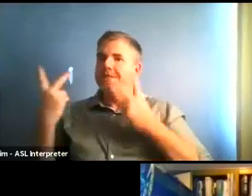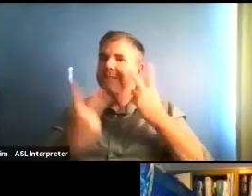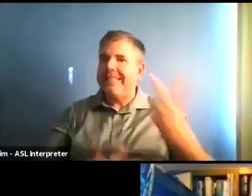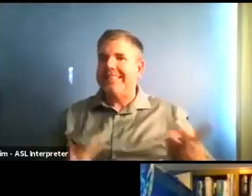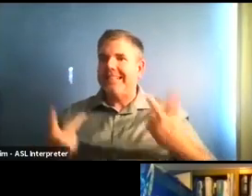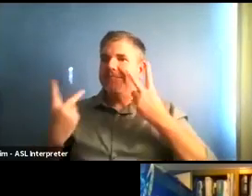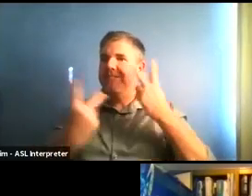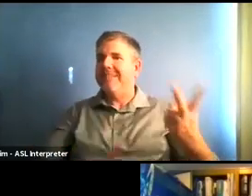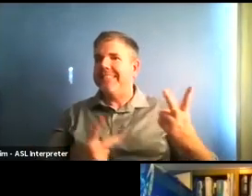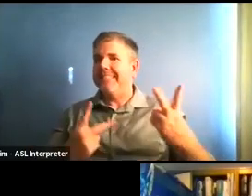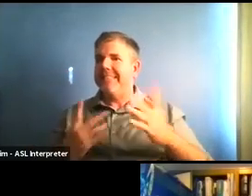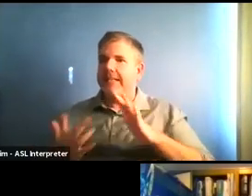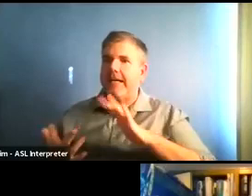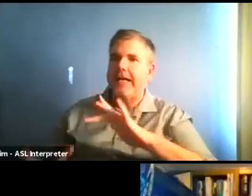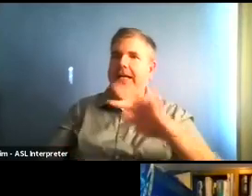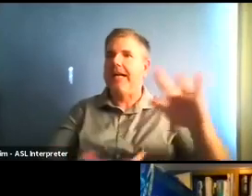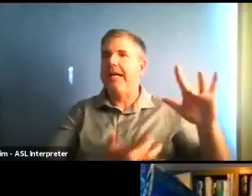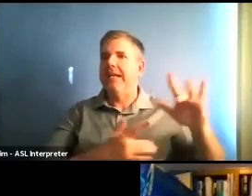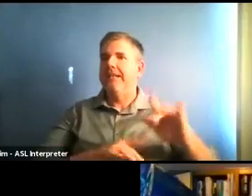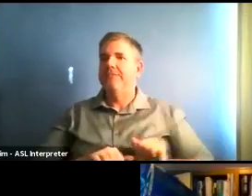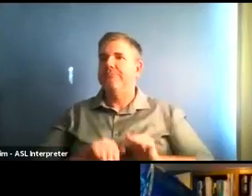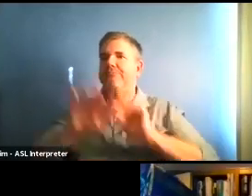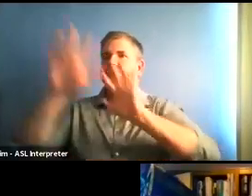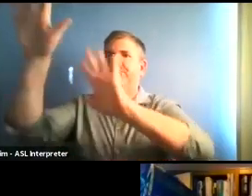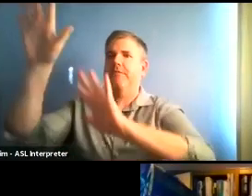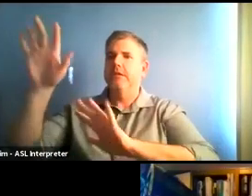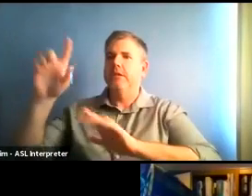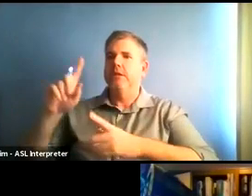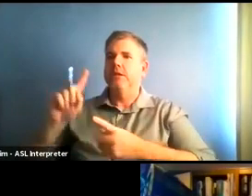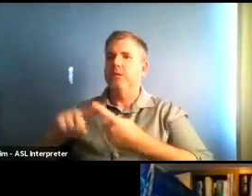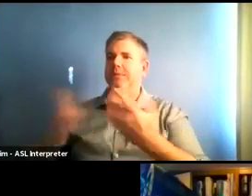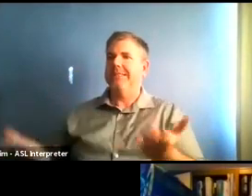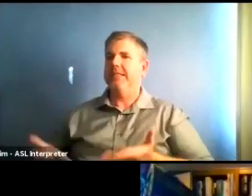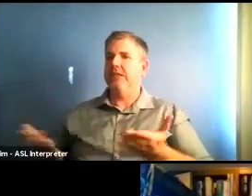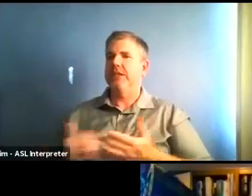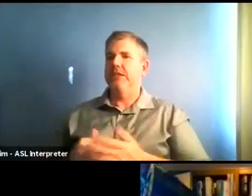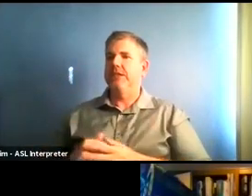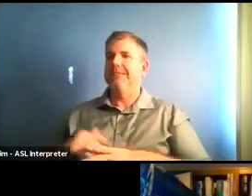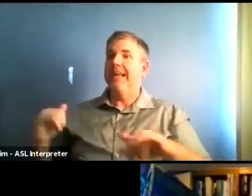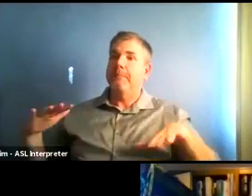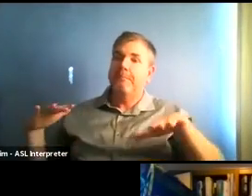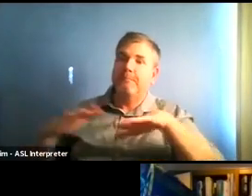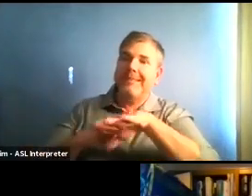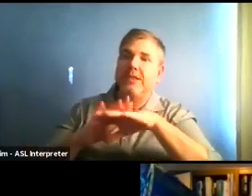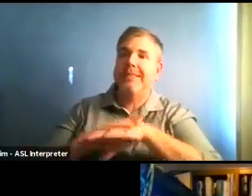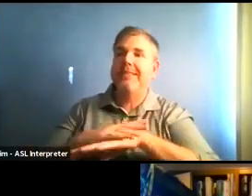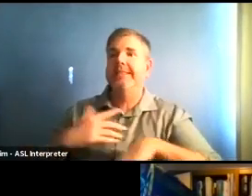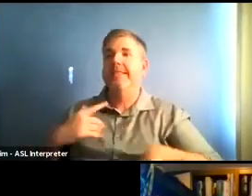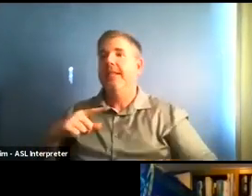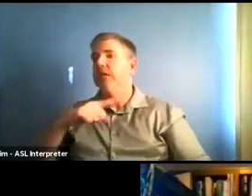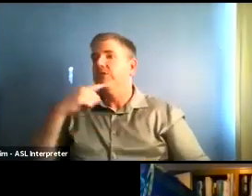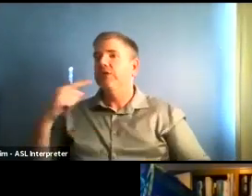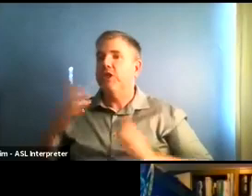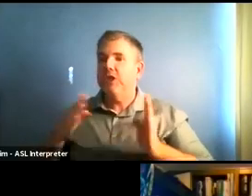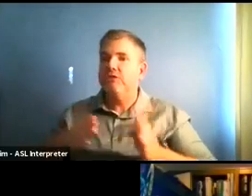that we share with our beaches, with the Russian River, that sort of thing. So that may explain some of the difference.